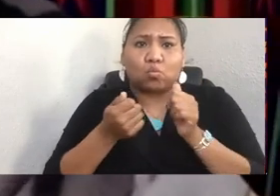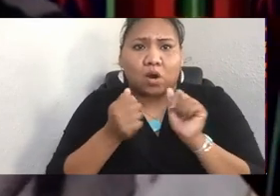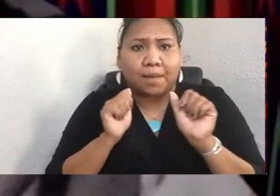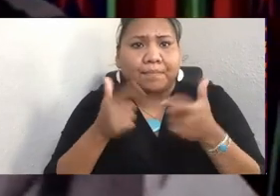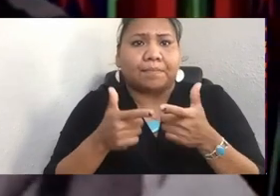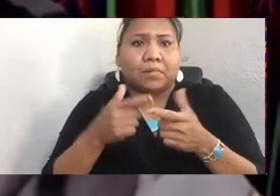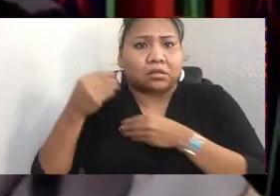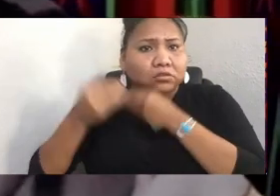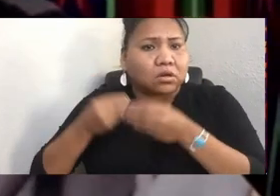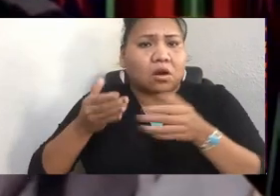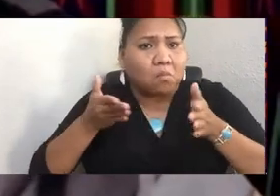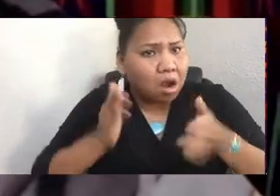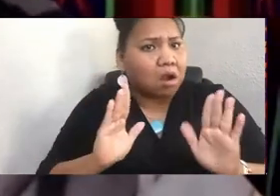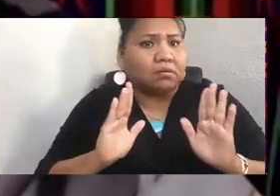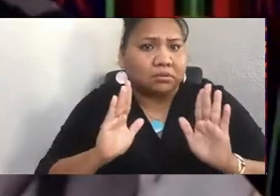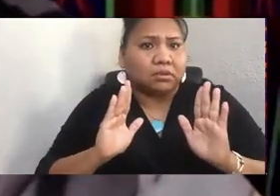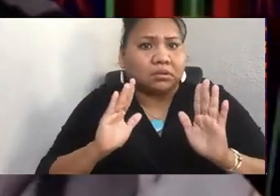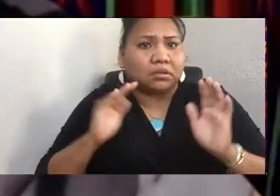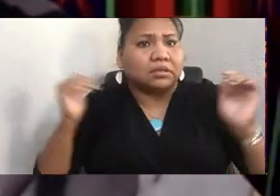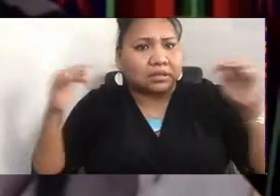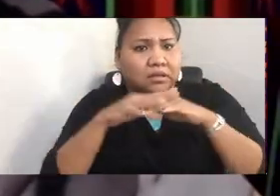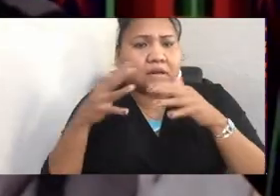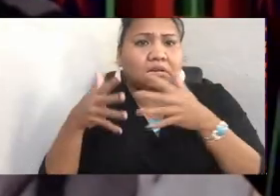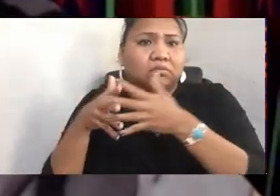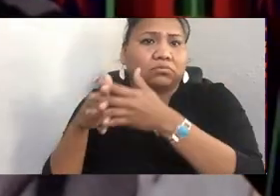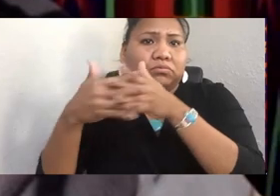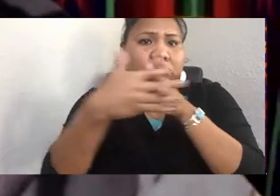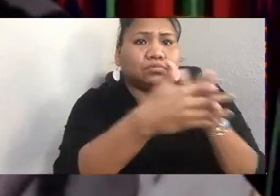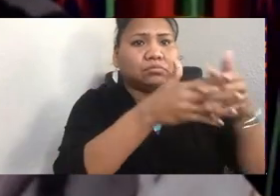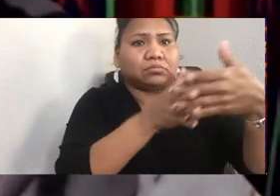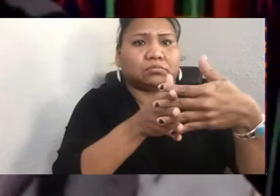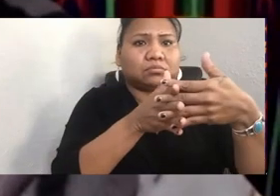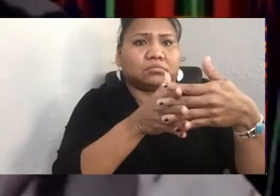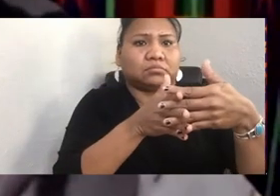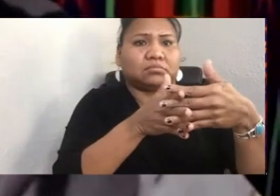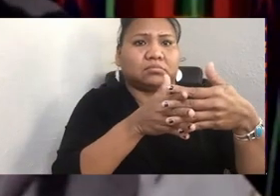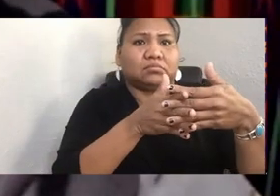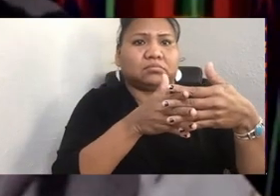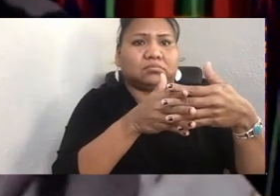our large gathering spaces. And unfortunately, due to COVID, we're not able to.